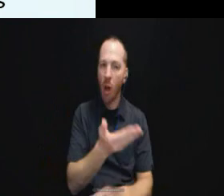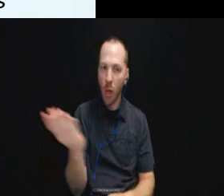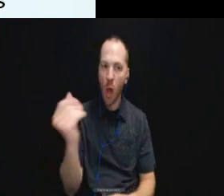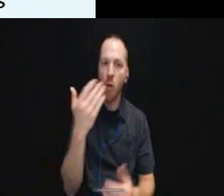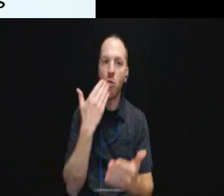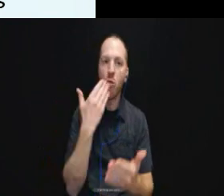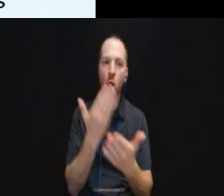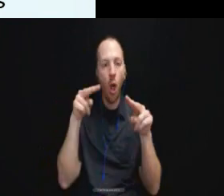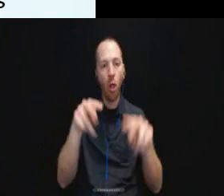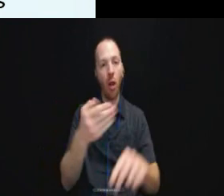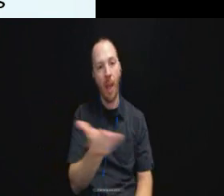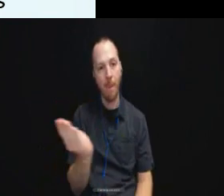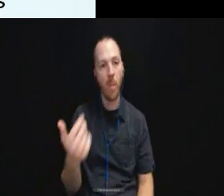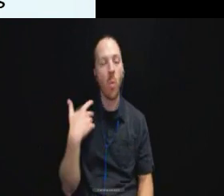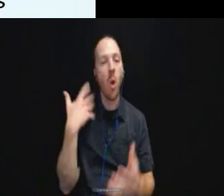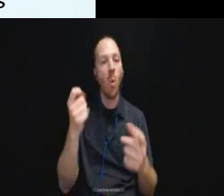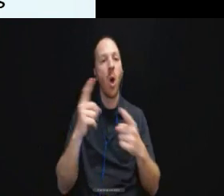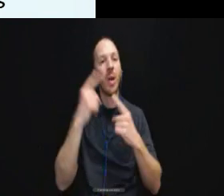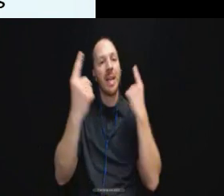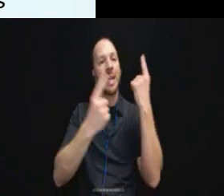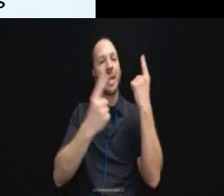We want to consider systemic and individual needs.